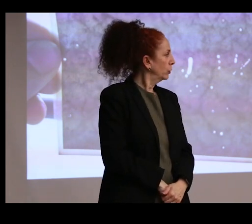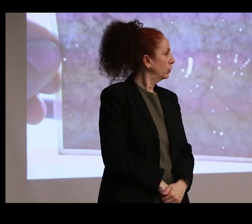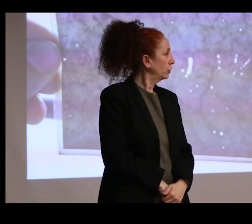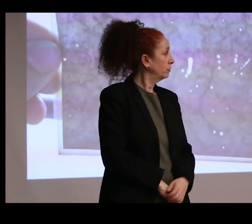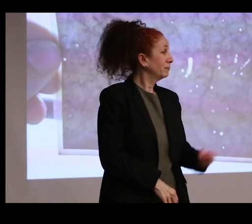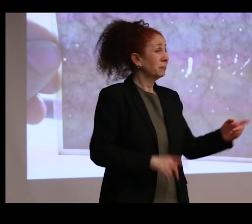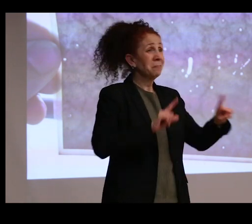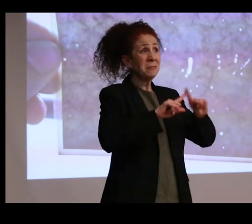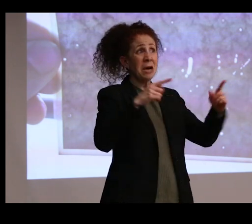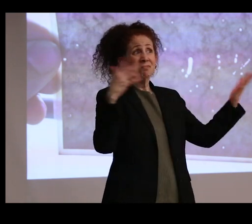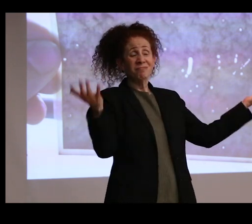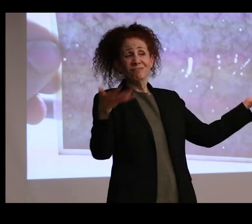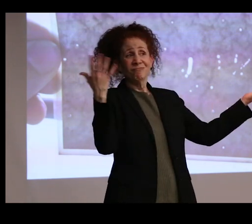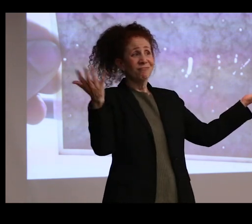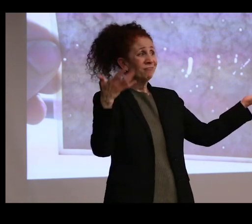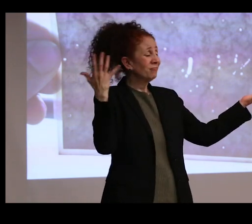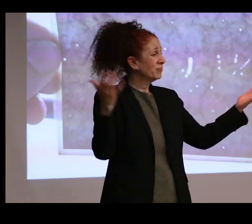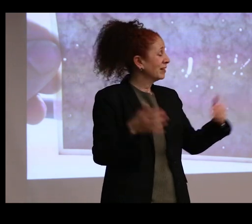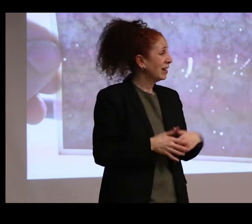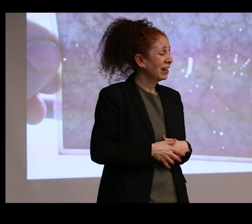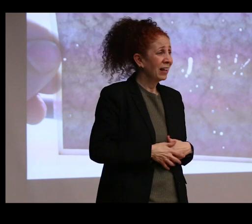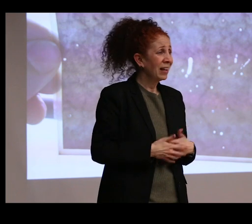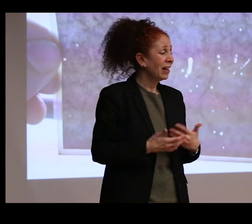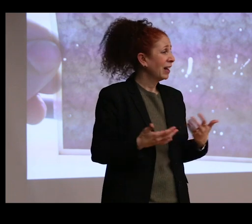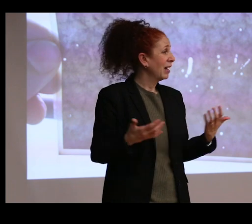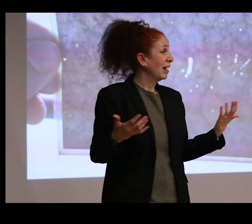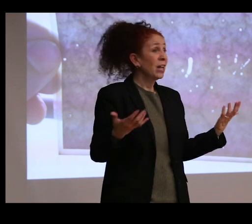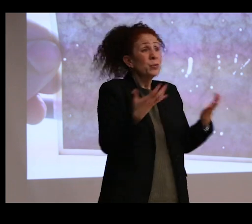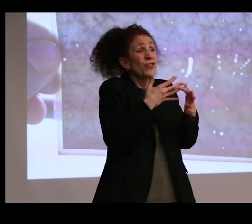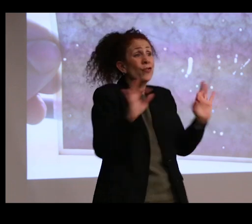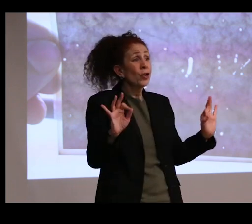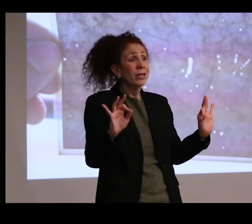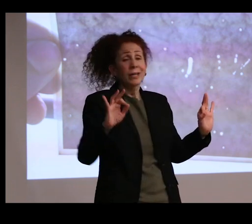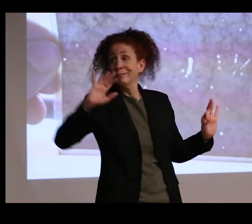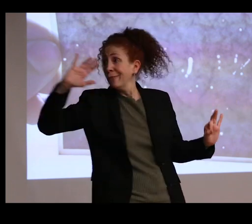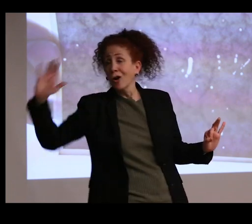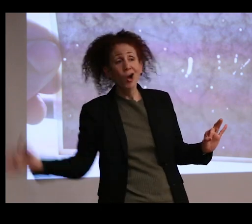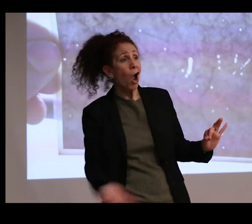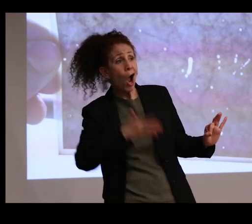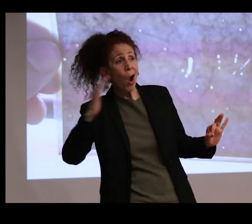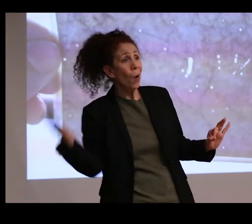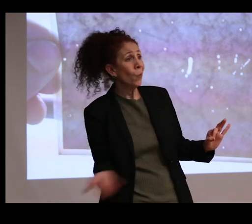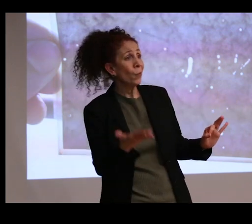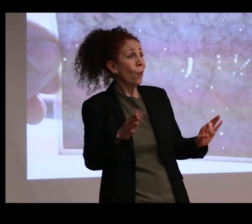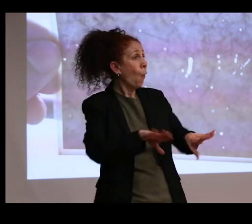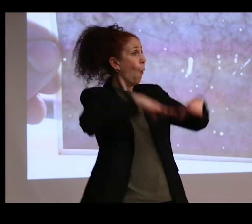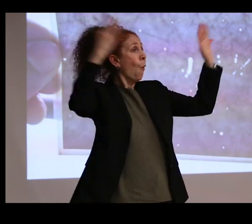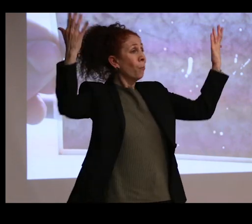But people, it was a free place to go. It was an open space to go.